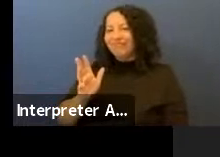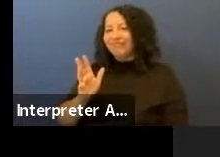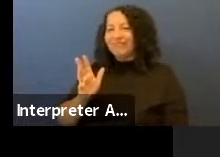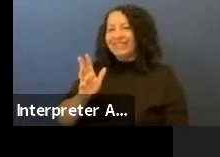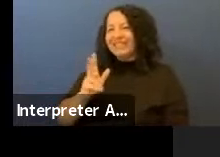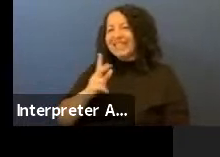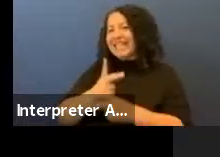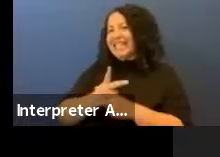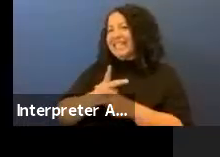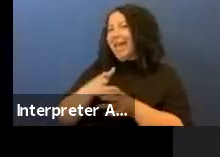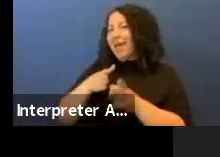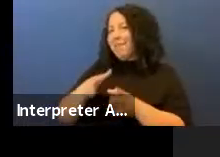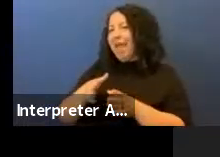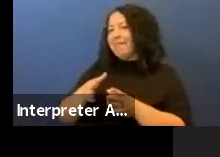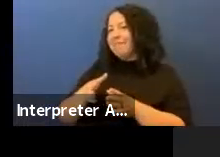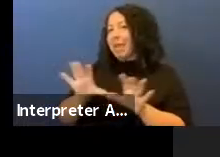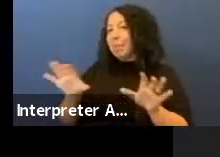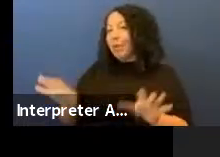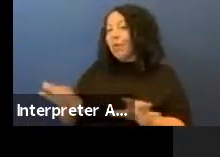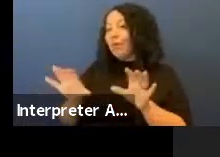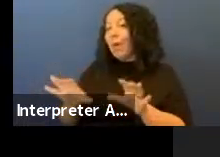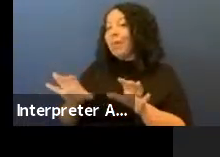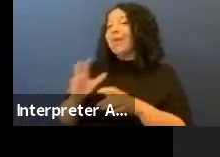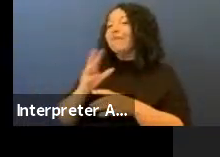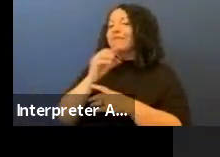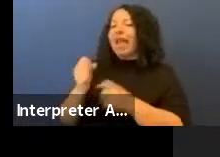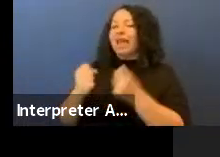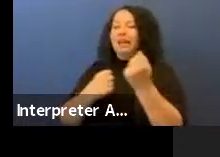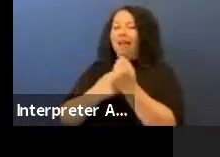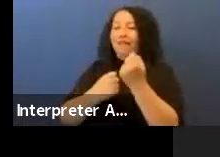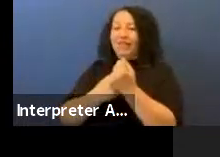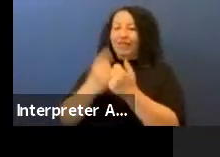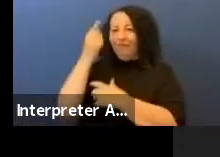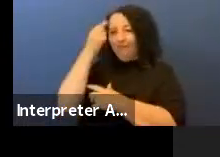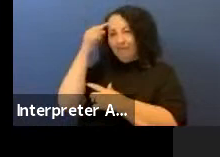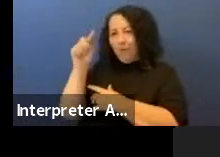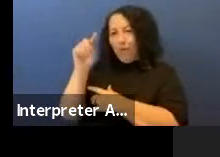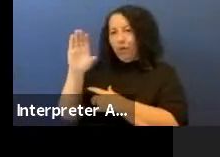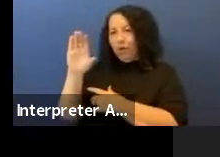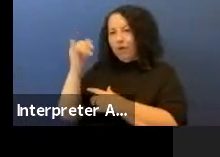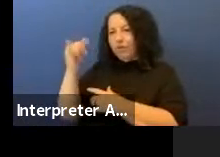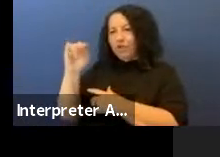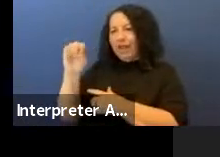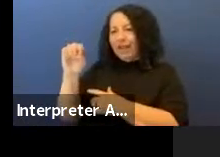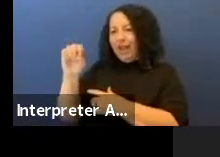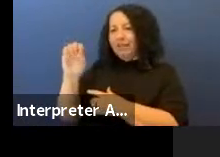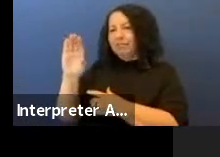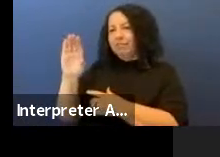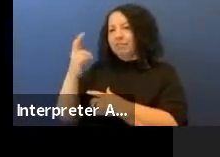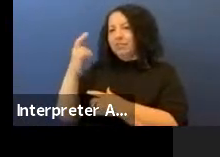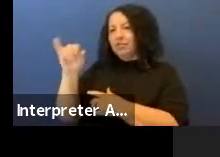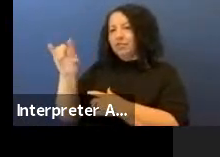and being an advocate for Cheyenne ways. We call the moon